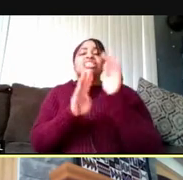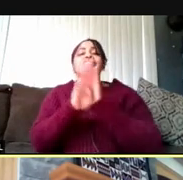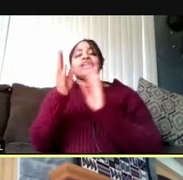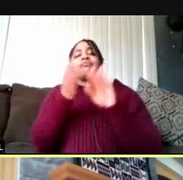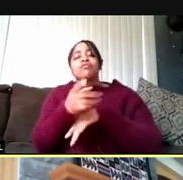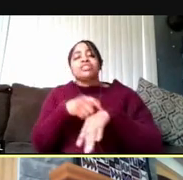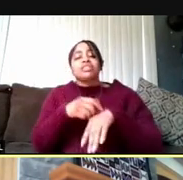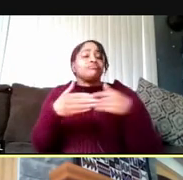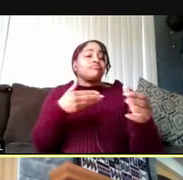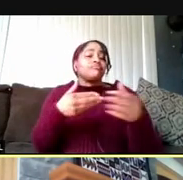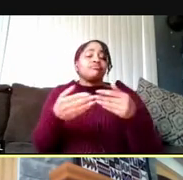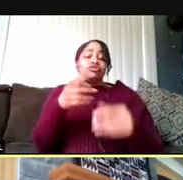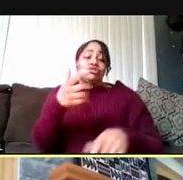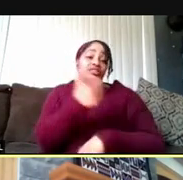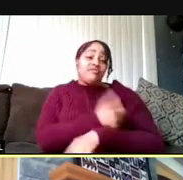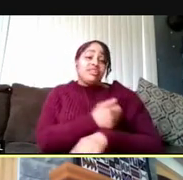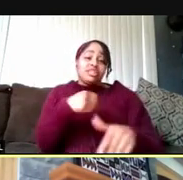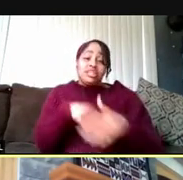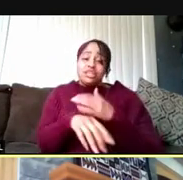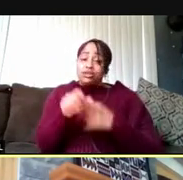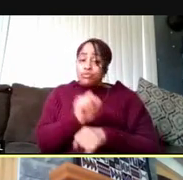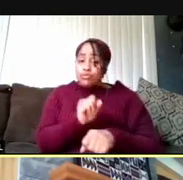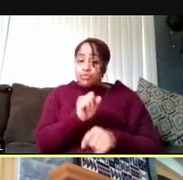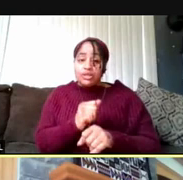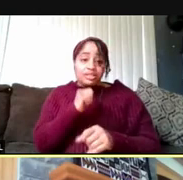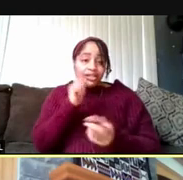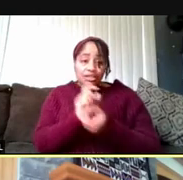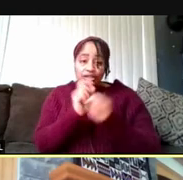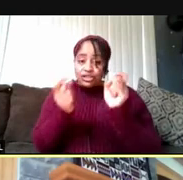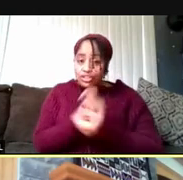it doesn't change the recommendation.